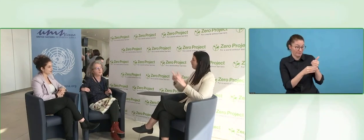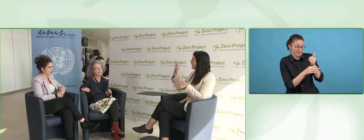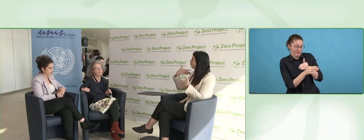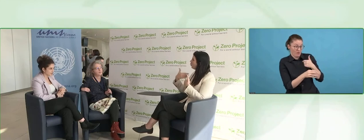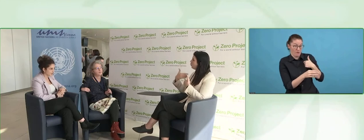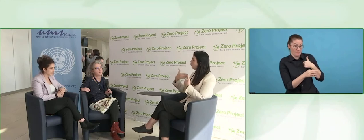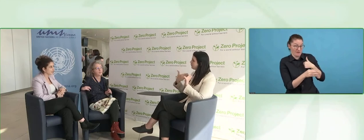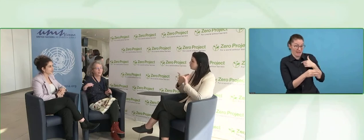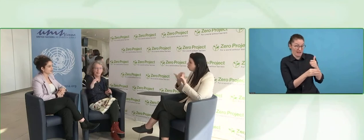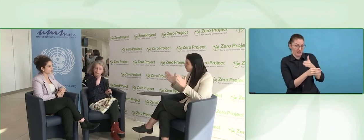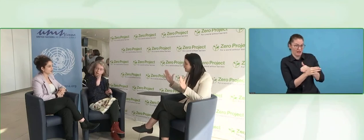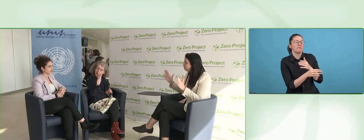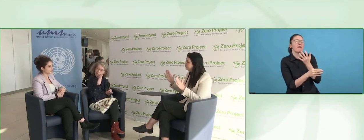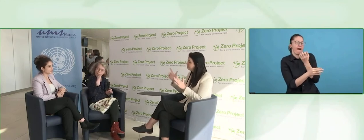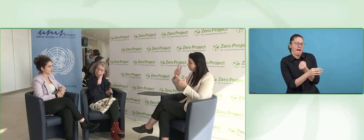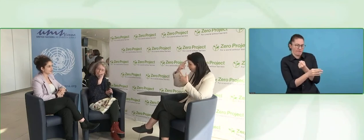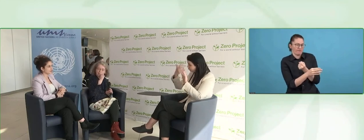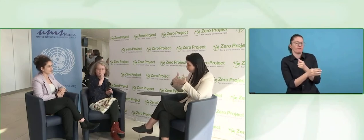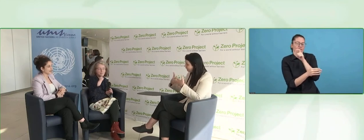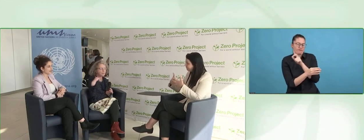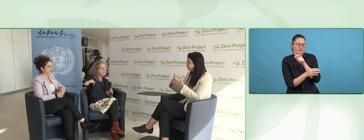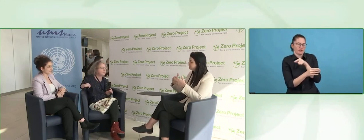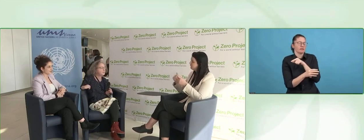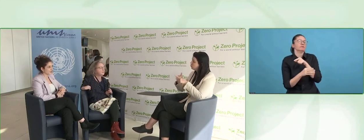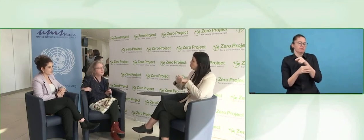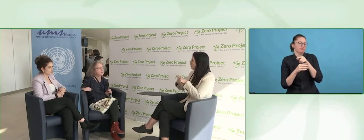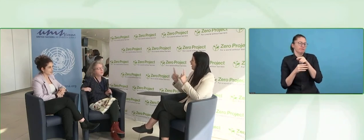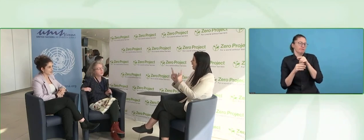open arms. They wanted it to be accessible for me.